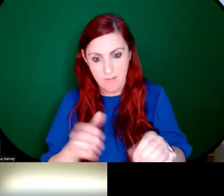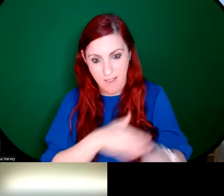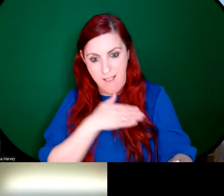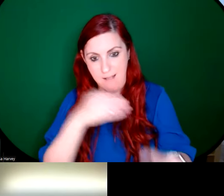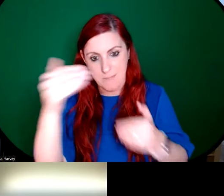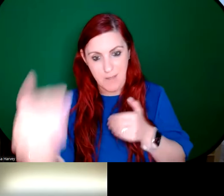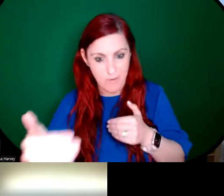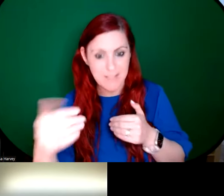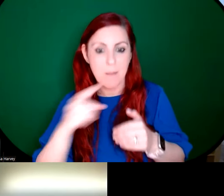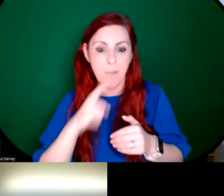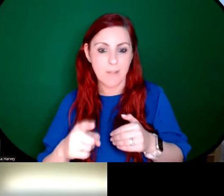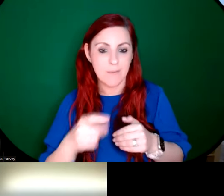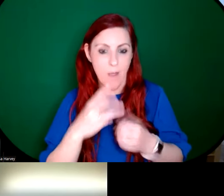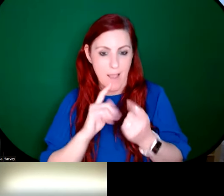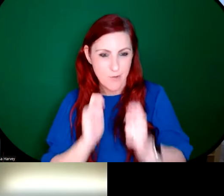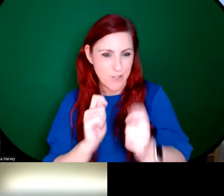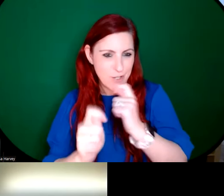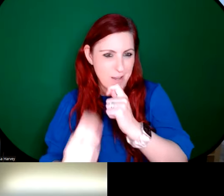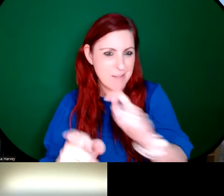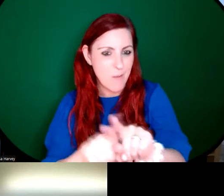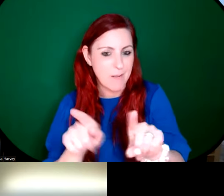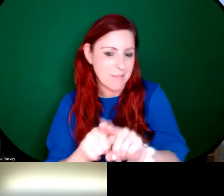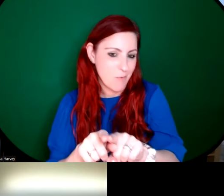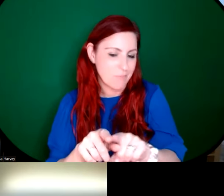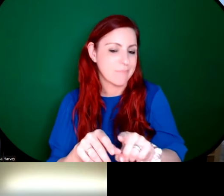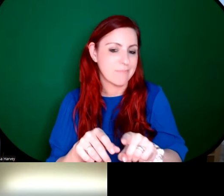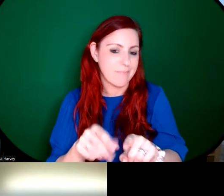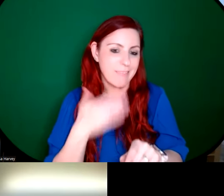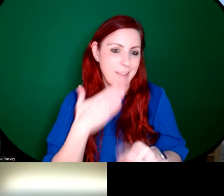but there'll be lots of changes in during the course. Thank you so much, Marie